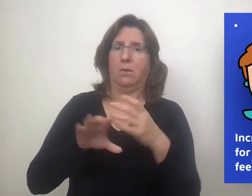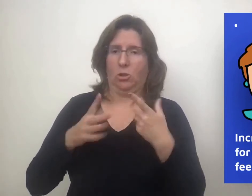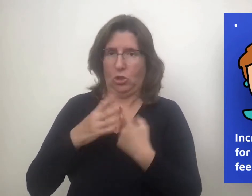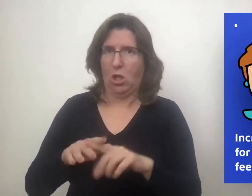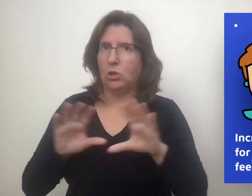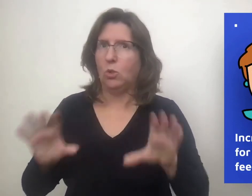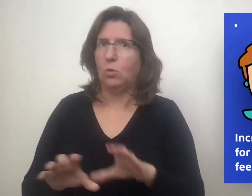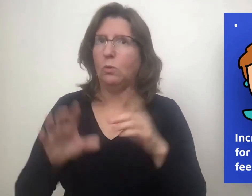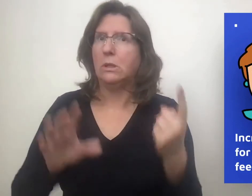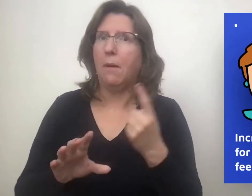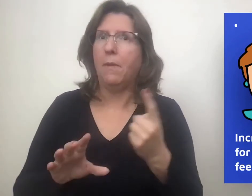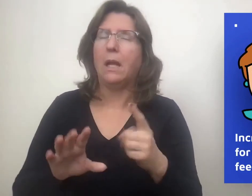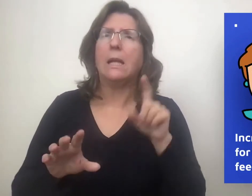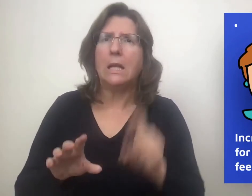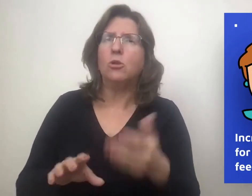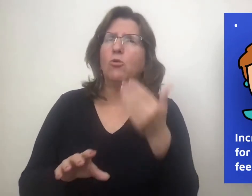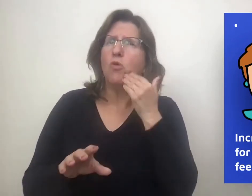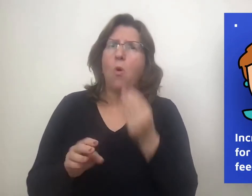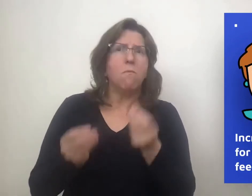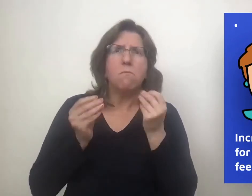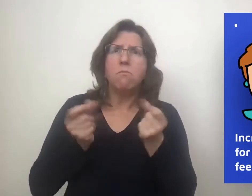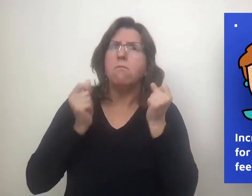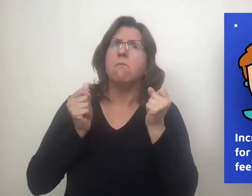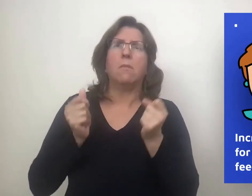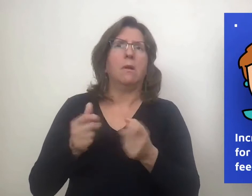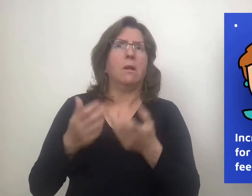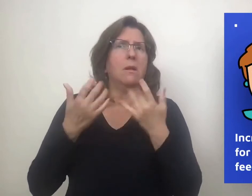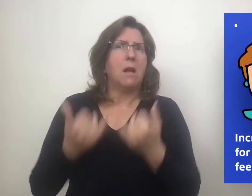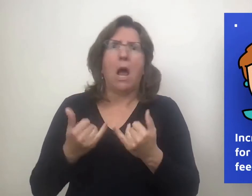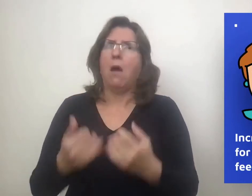If they are making errors, or misunderstanding what’s expected, then quick responses or guidance